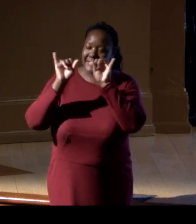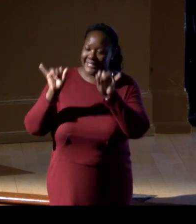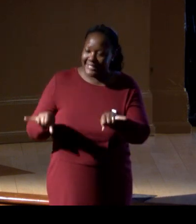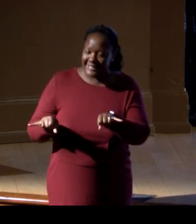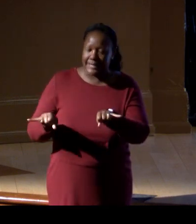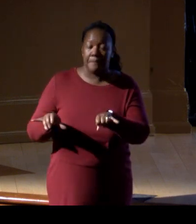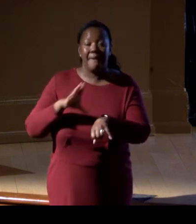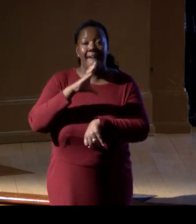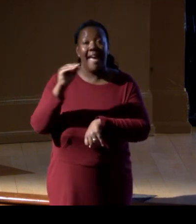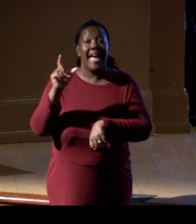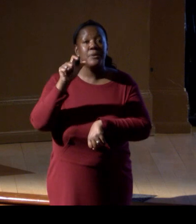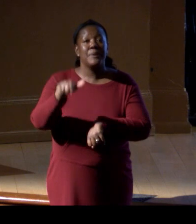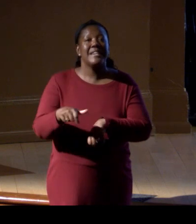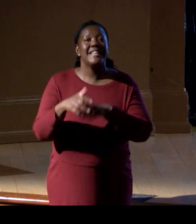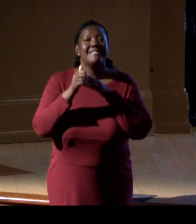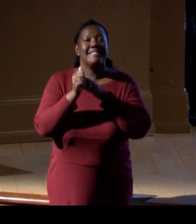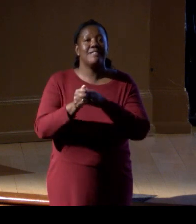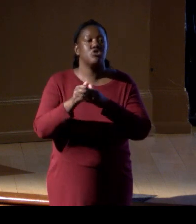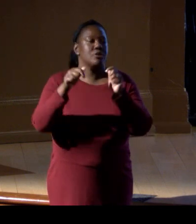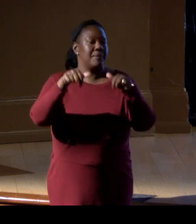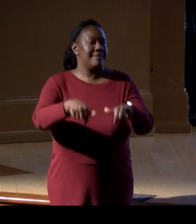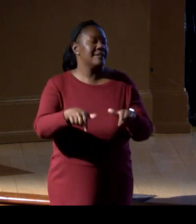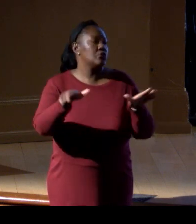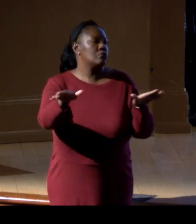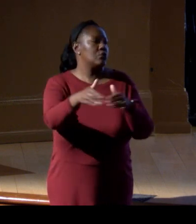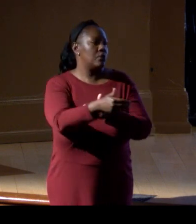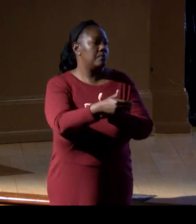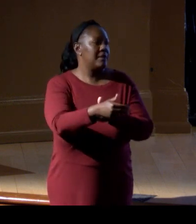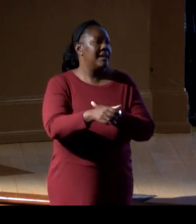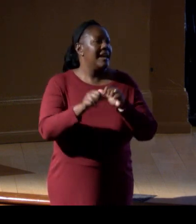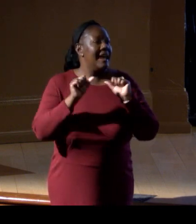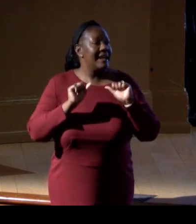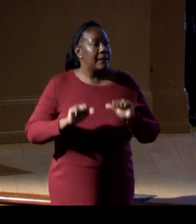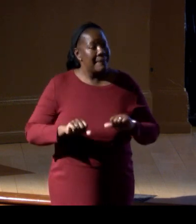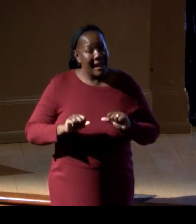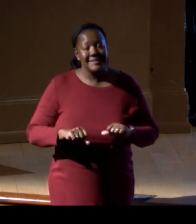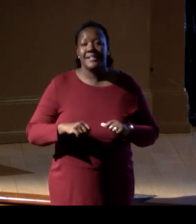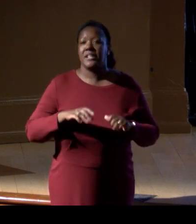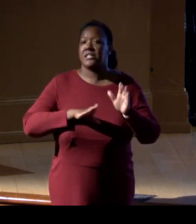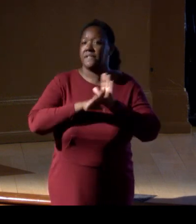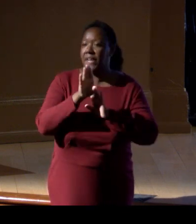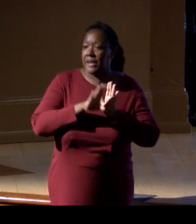and we need the leadership in this room in capacity development and exchange and in developing new partnerships